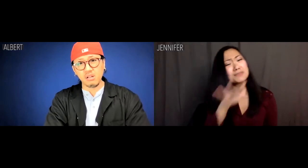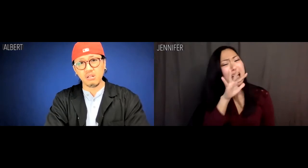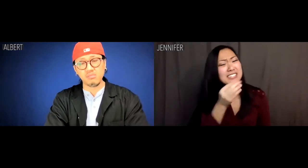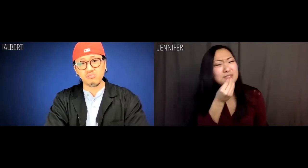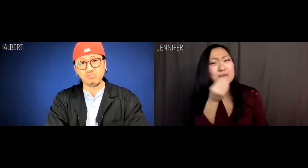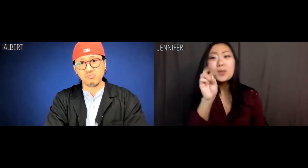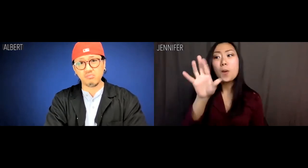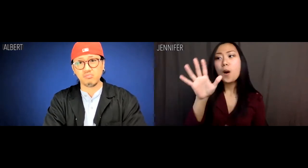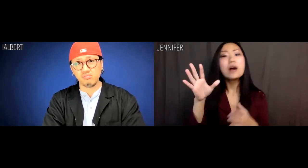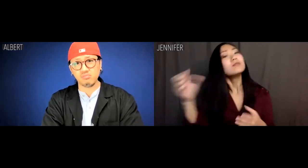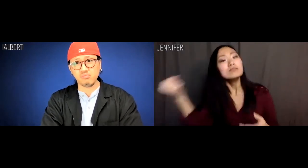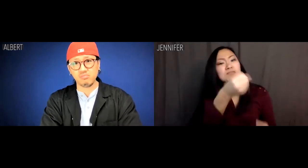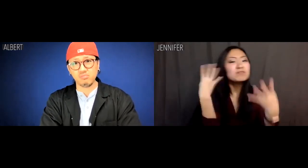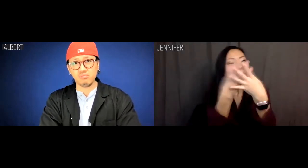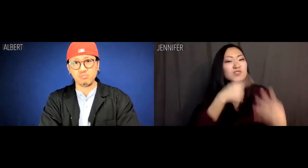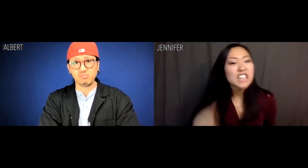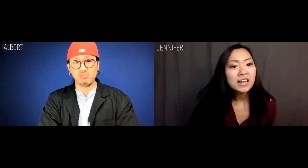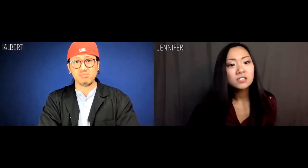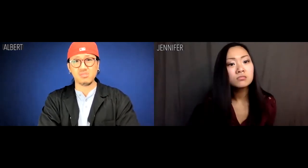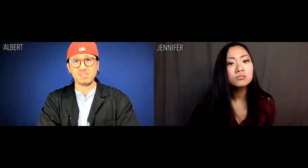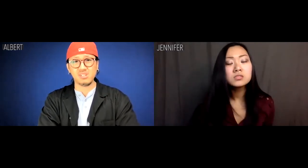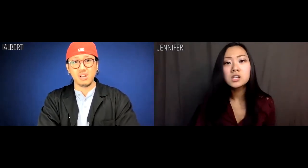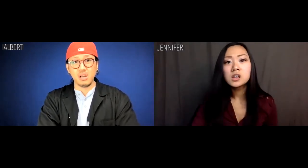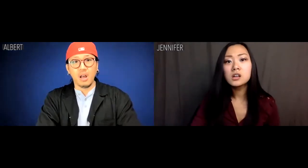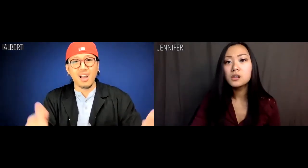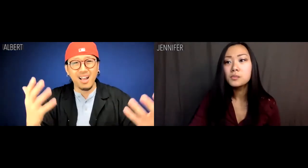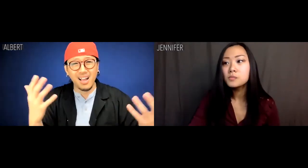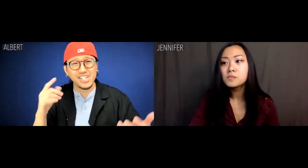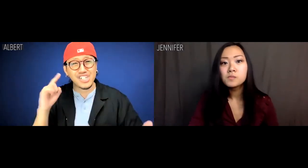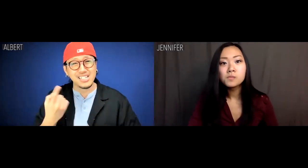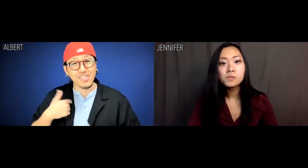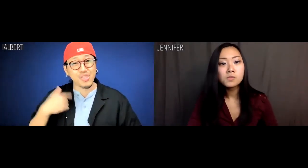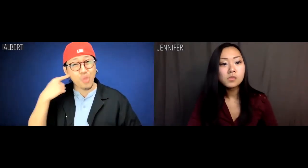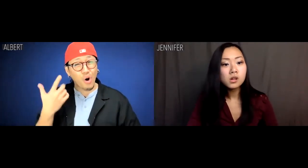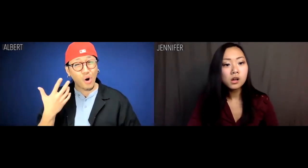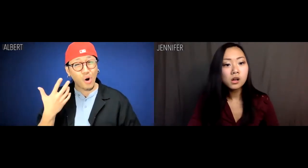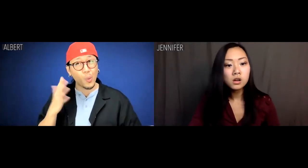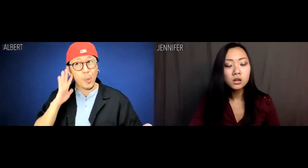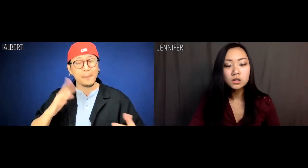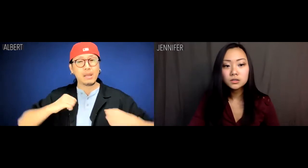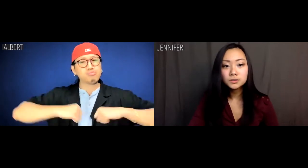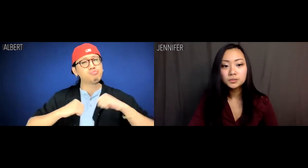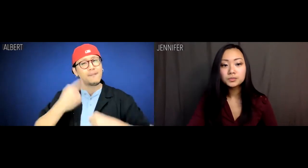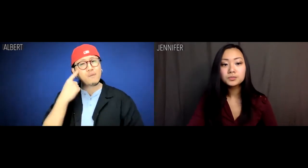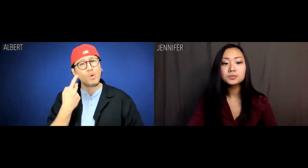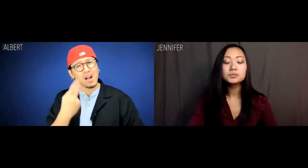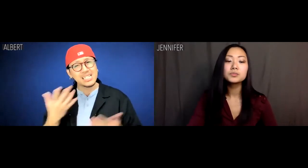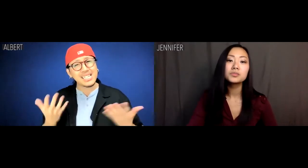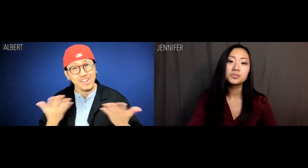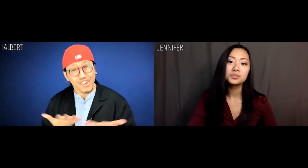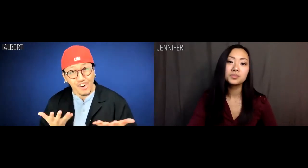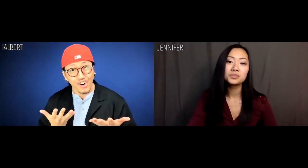Was it the spicy food or being put in a Chinese prison? Albert: It's just -- I thought there'd be room for us here.